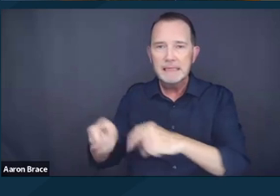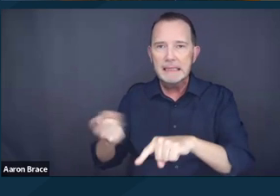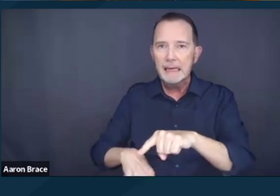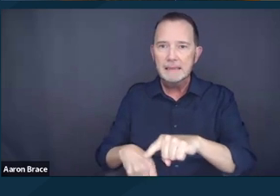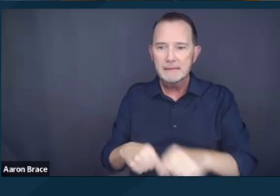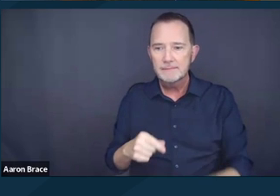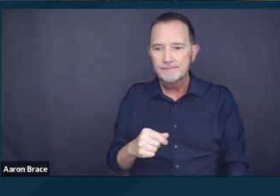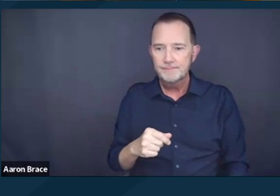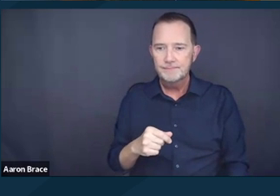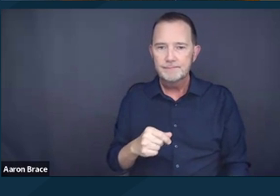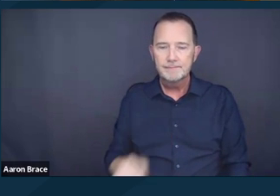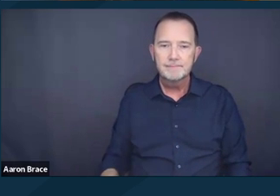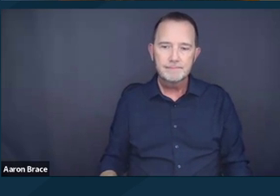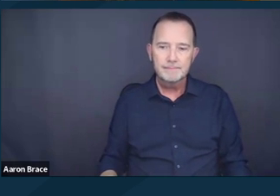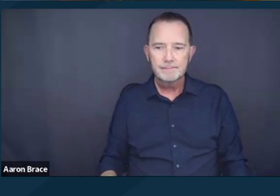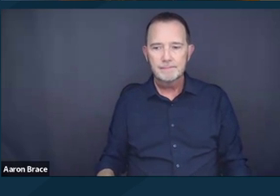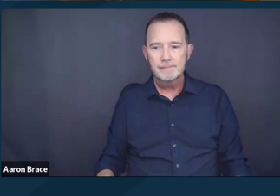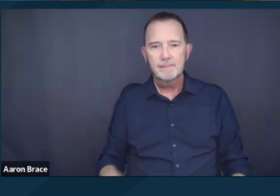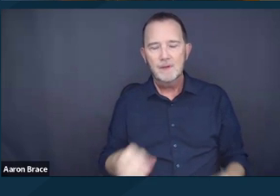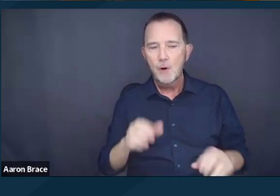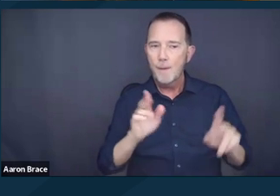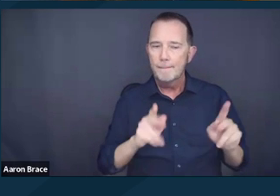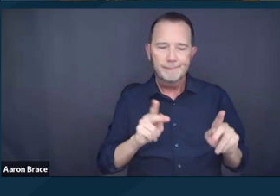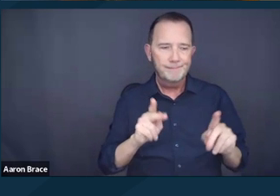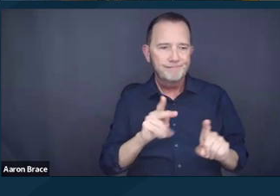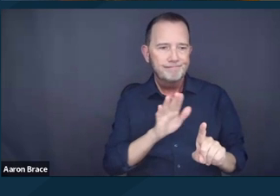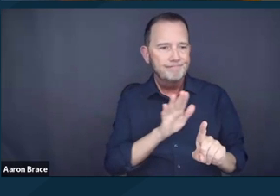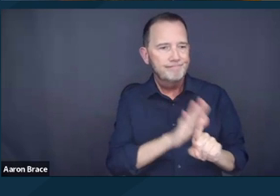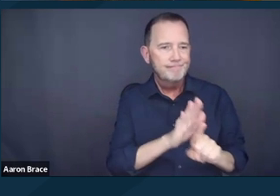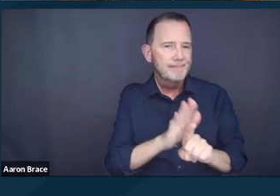due to those individuals personal circumstances and identity markers.